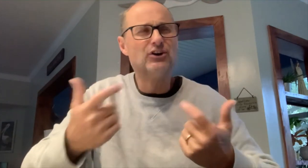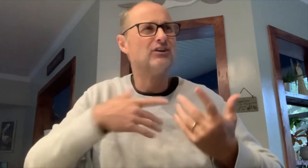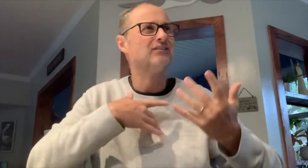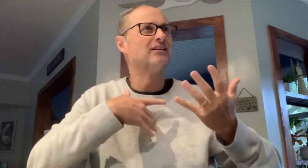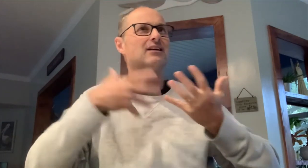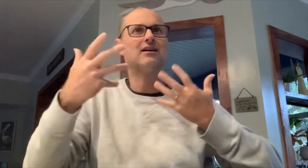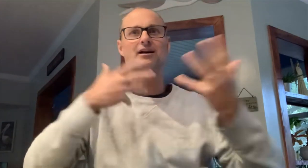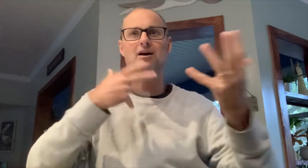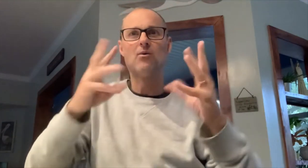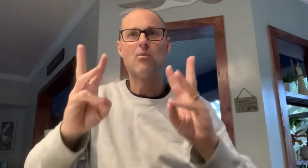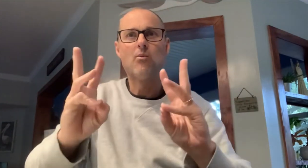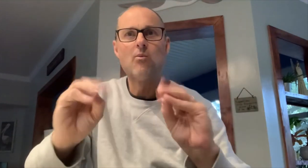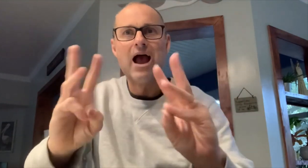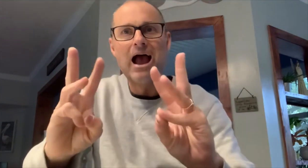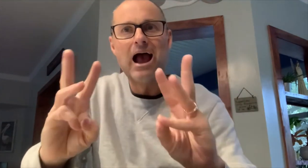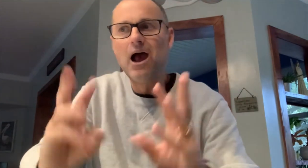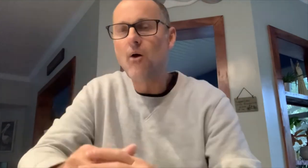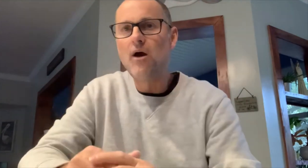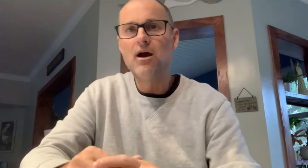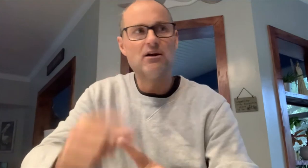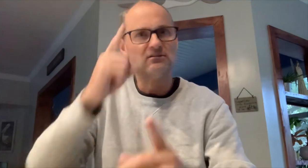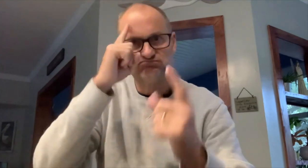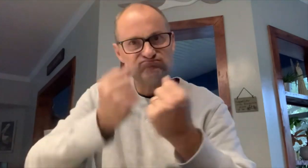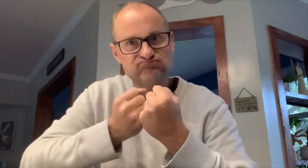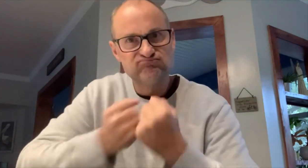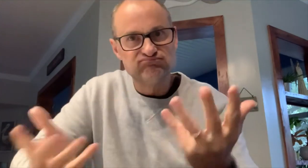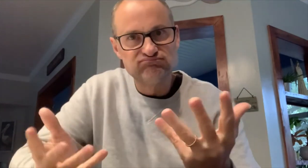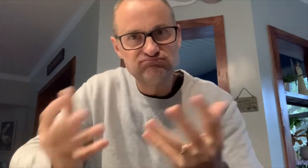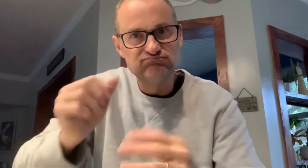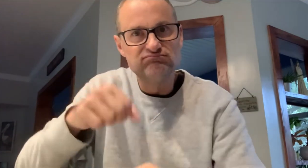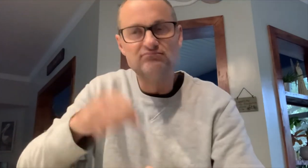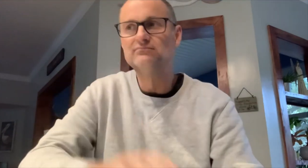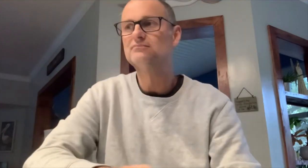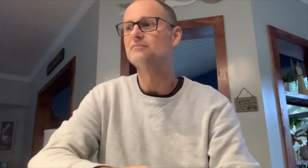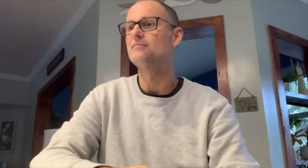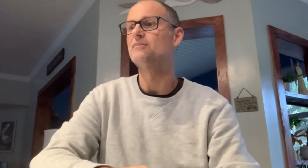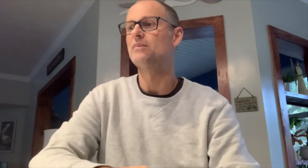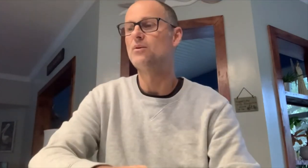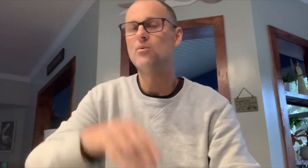I feel good, wow! Just, mind-blown, you know?!